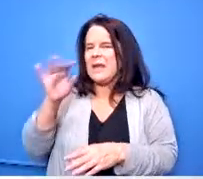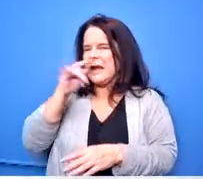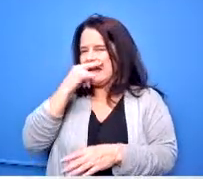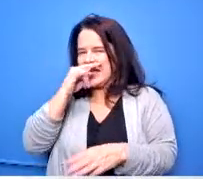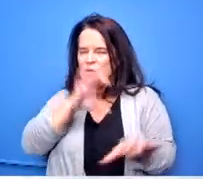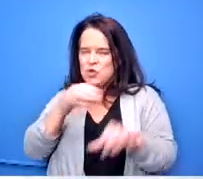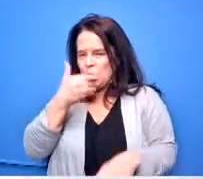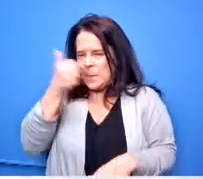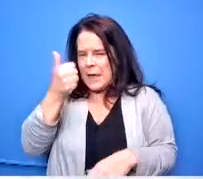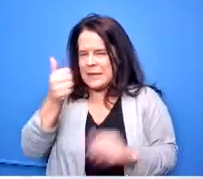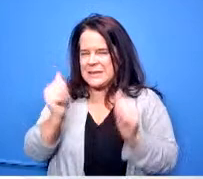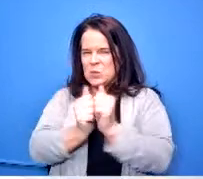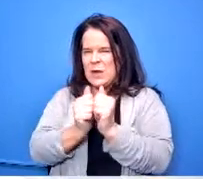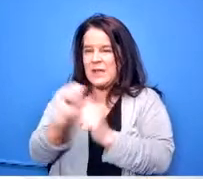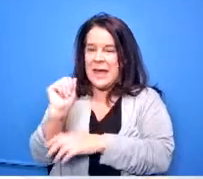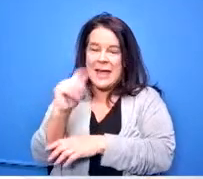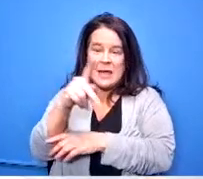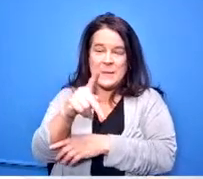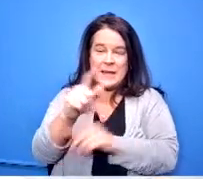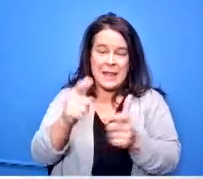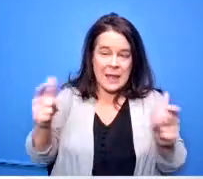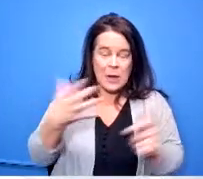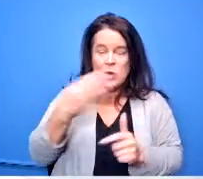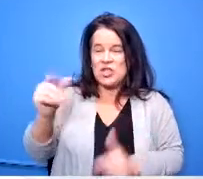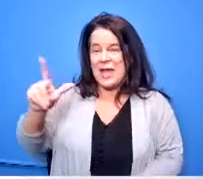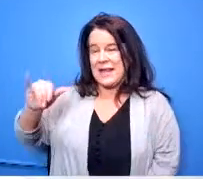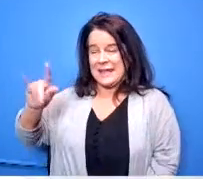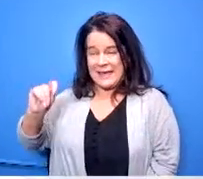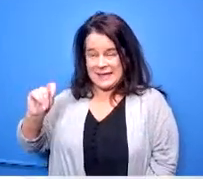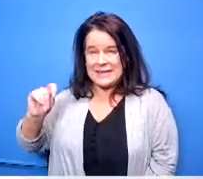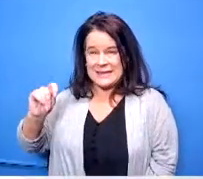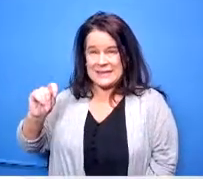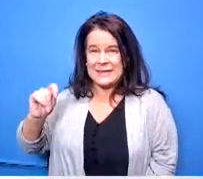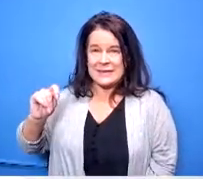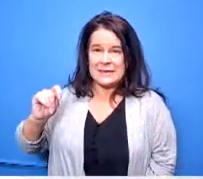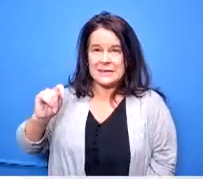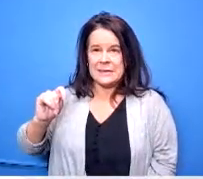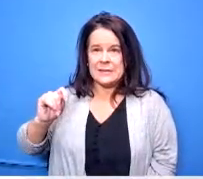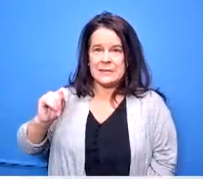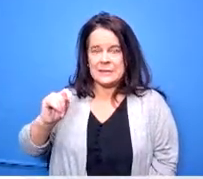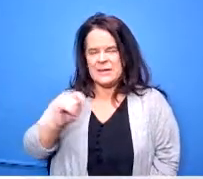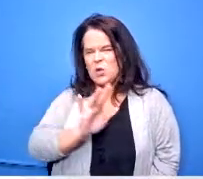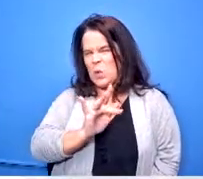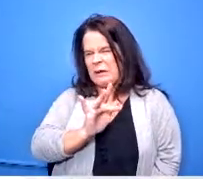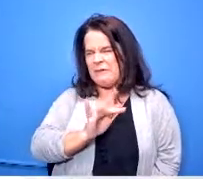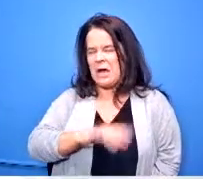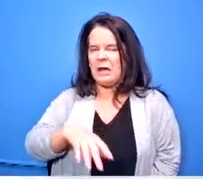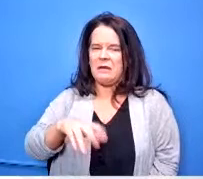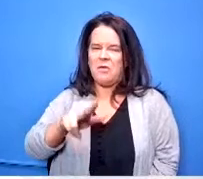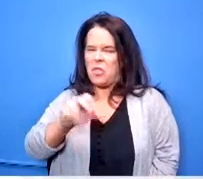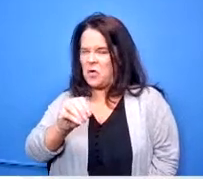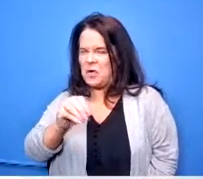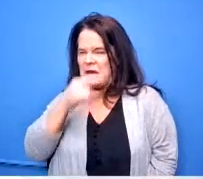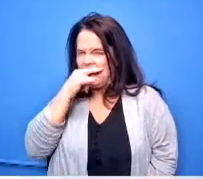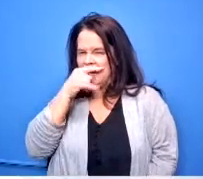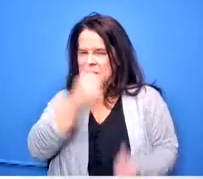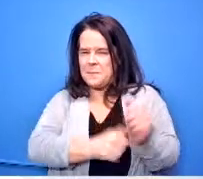on ap language and ap literature so those tend to be you know 20 25 30 kids in those classes